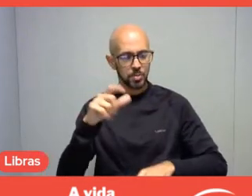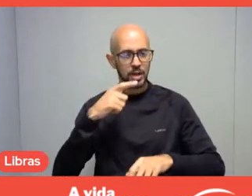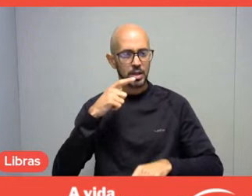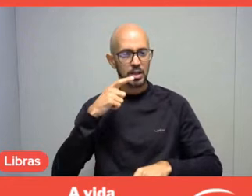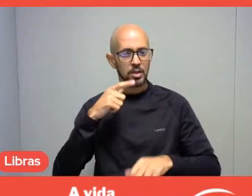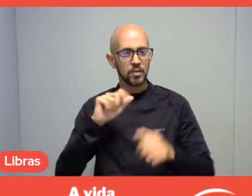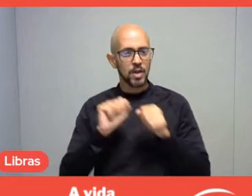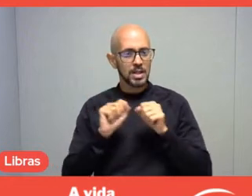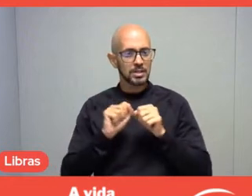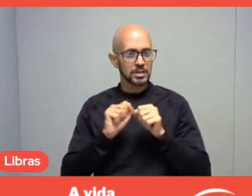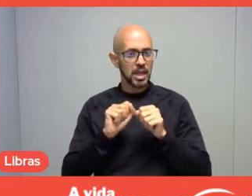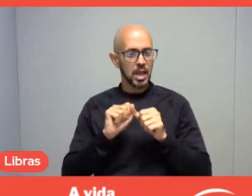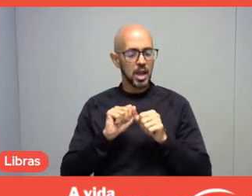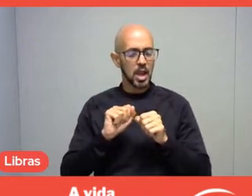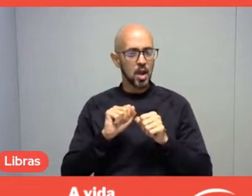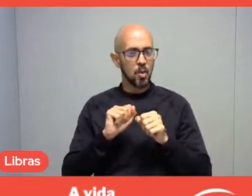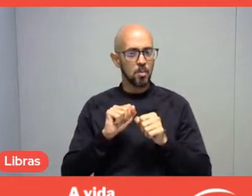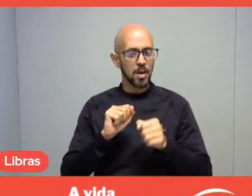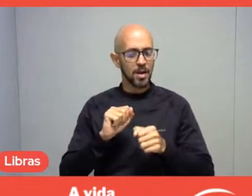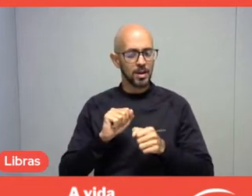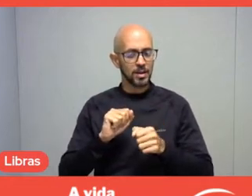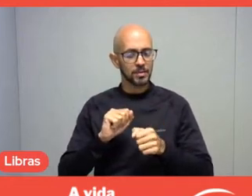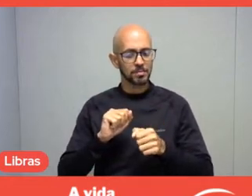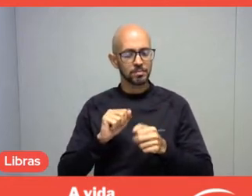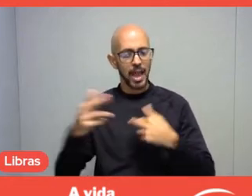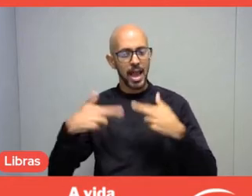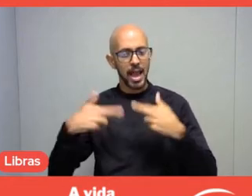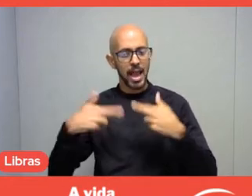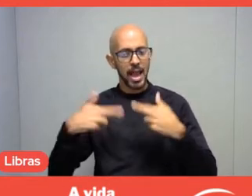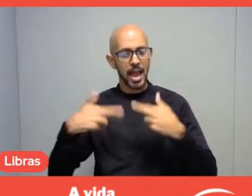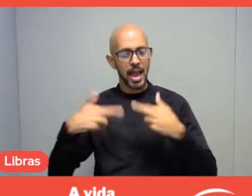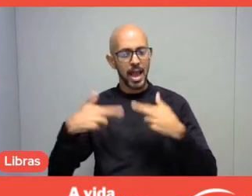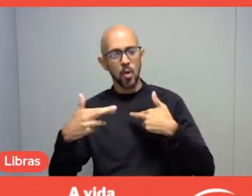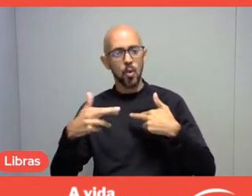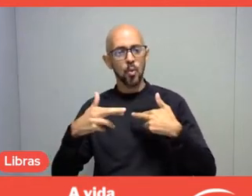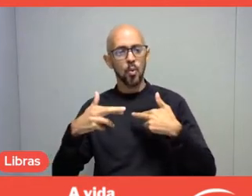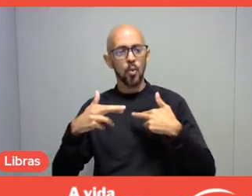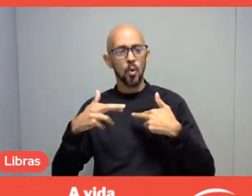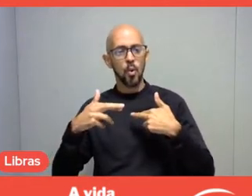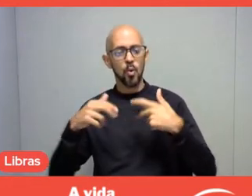of relating to the community destined and so on.